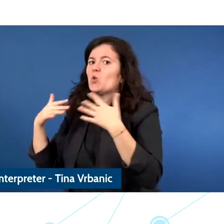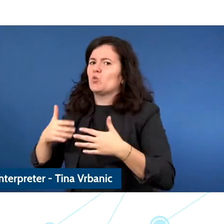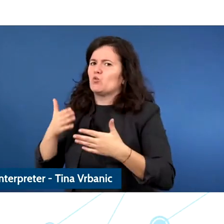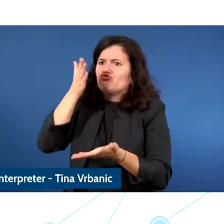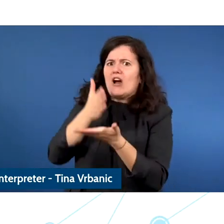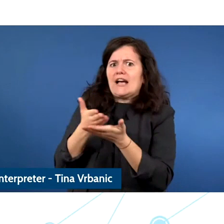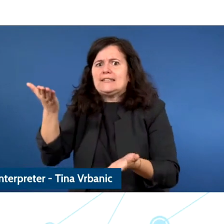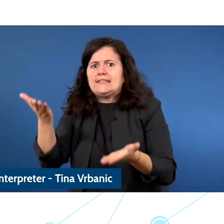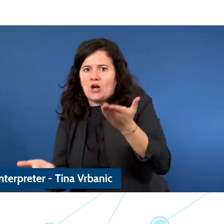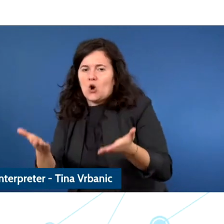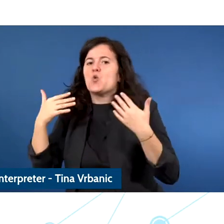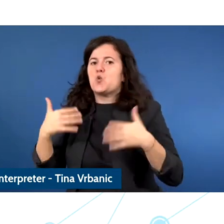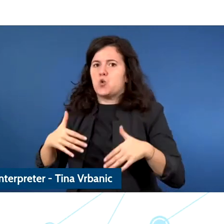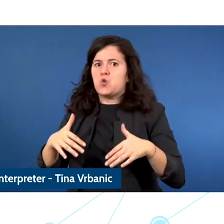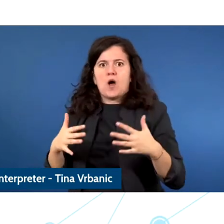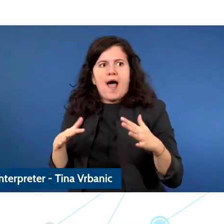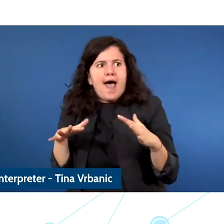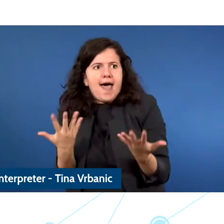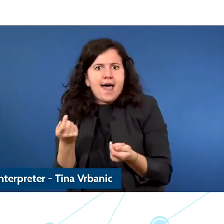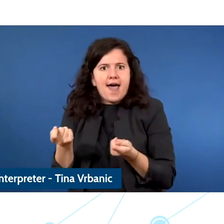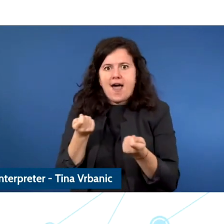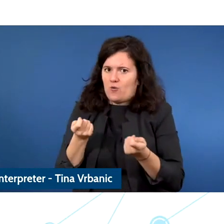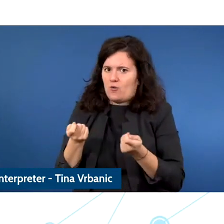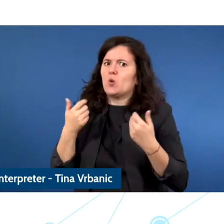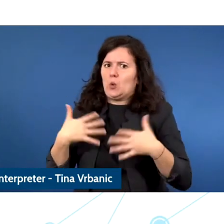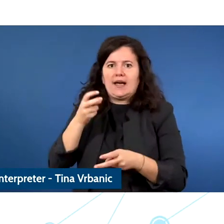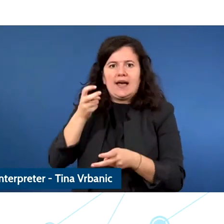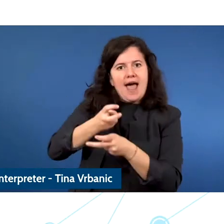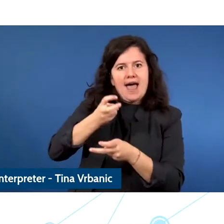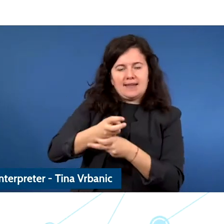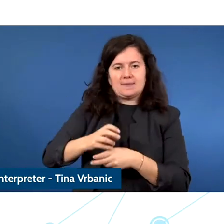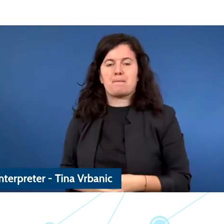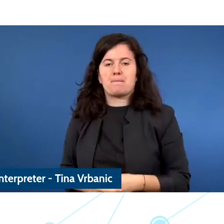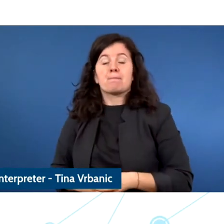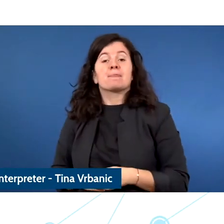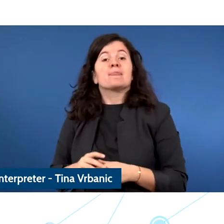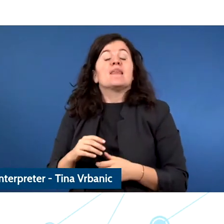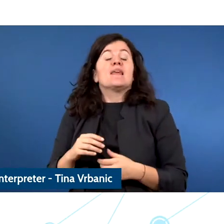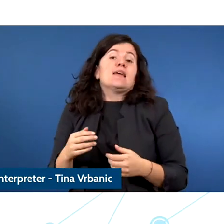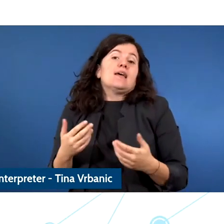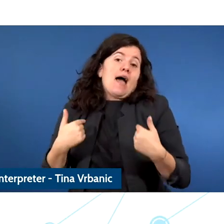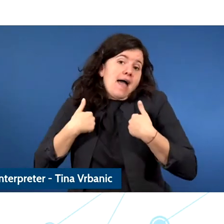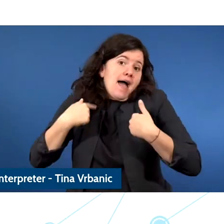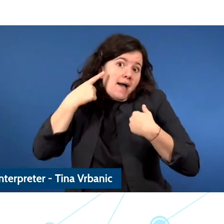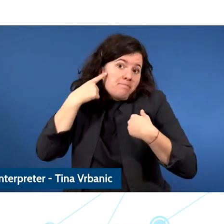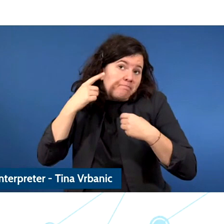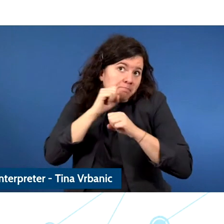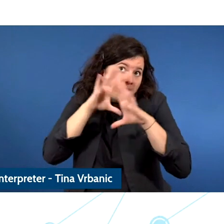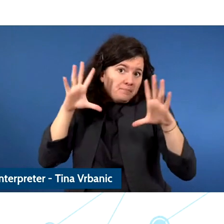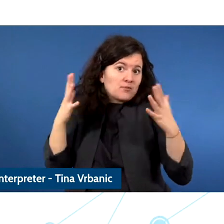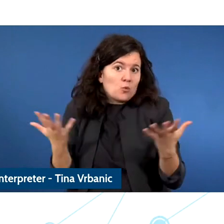of those many challenges to think about. But what I believe we need to did and this is also building on what the children that